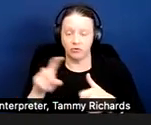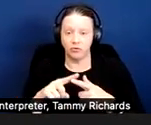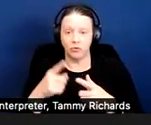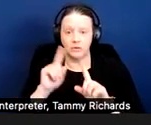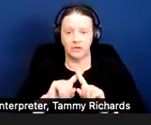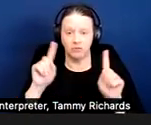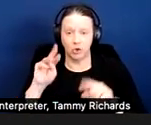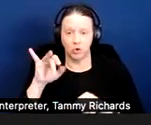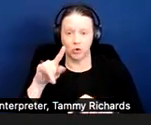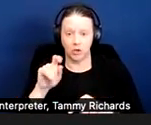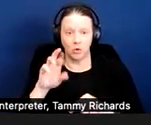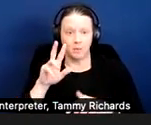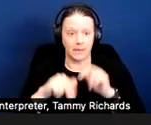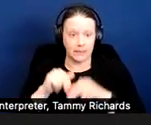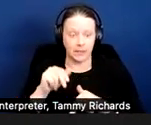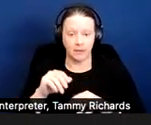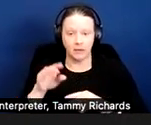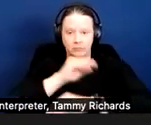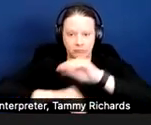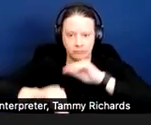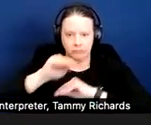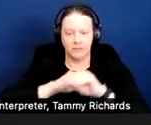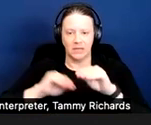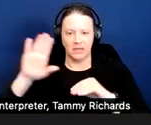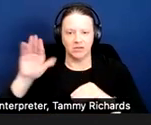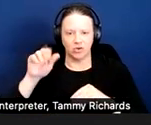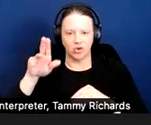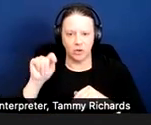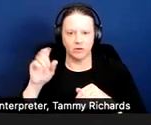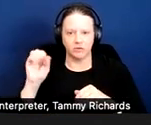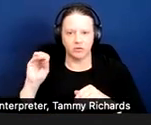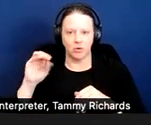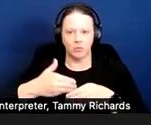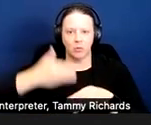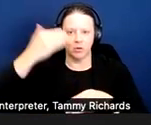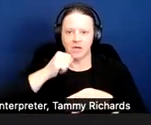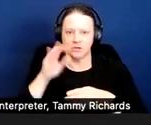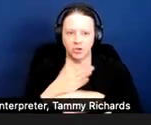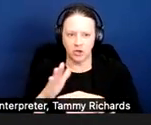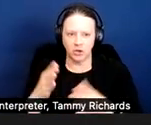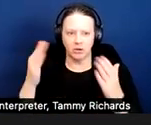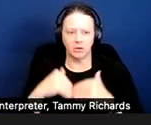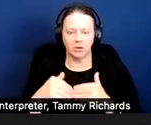Reconfiguration of Trevor's unit. Soundproofing the walls. All of the above.